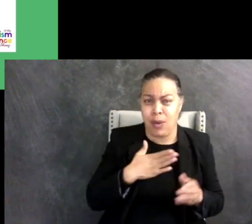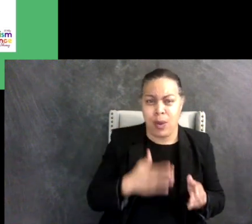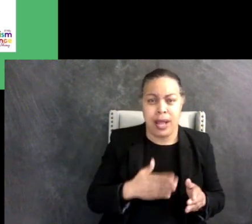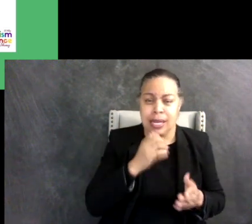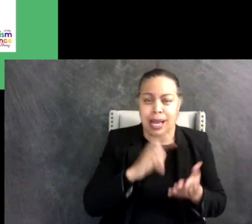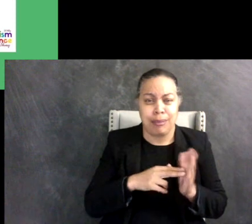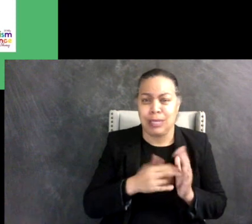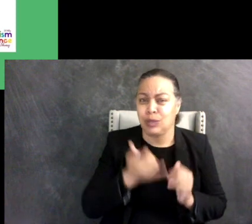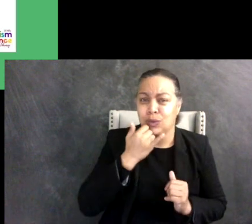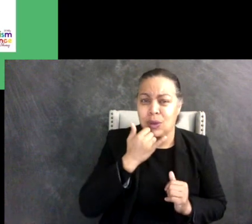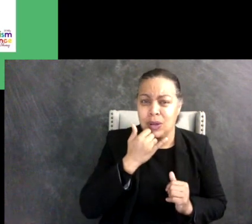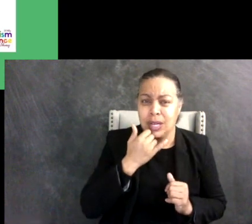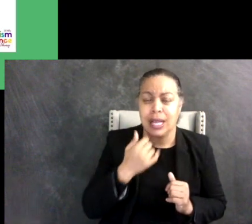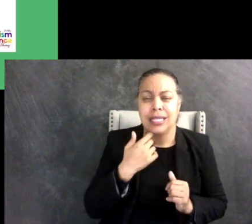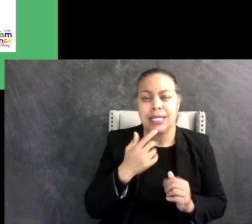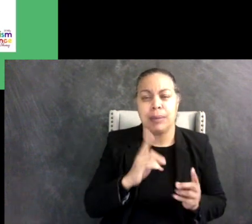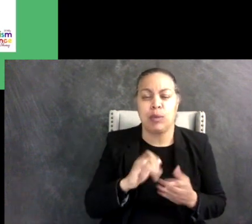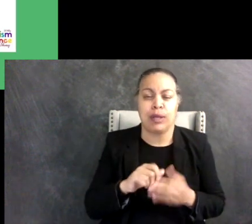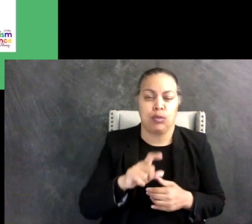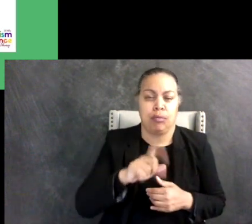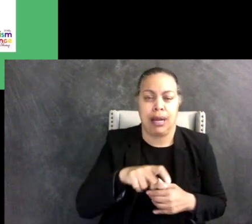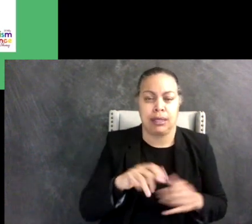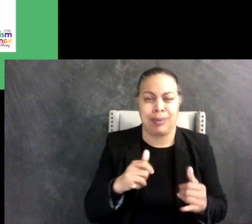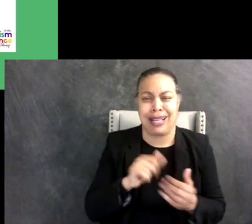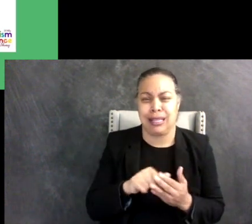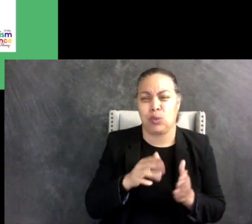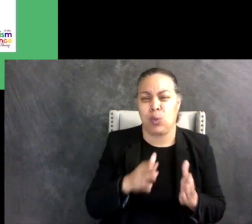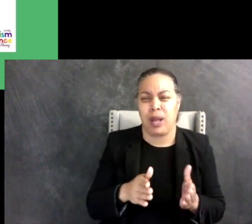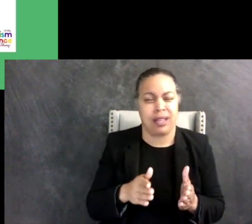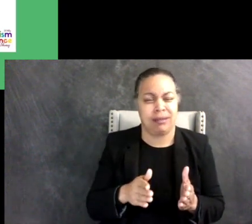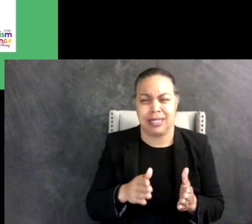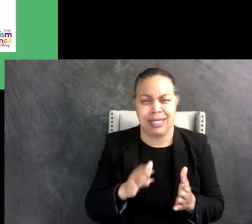Telling people how they need or have to play kind of defeats the purpose of playing in the first place.